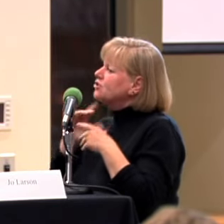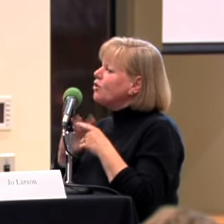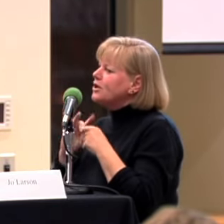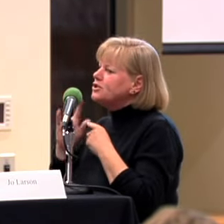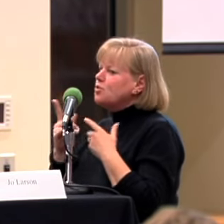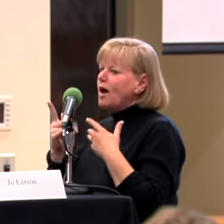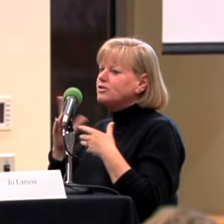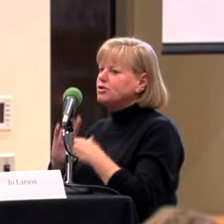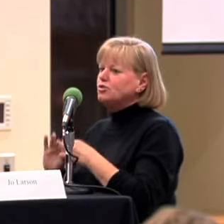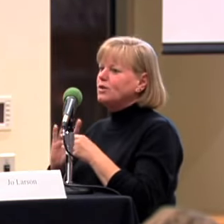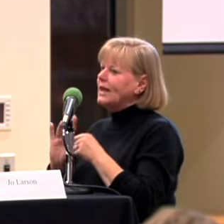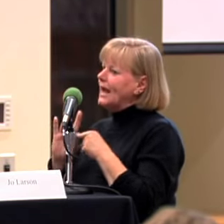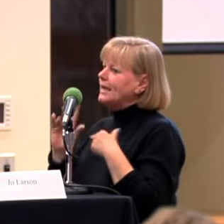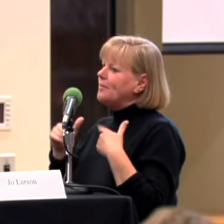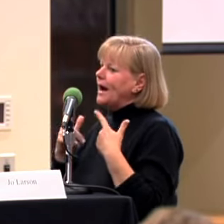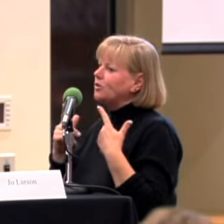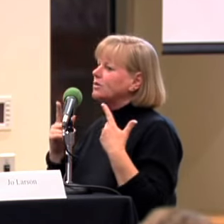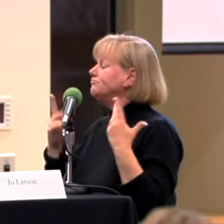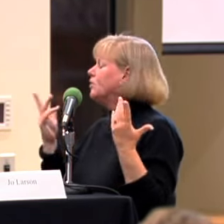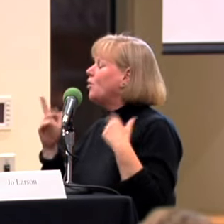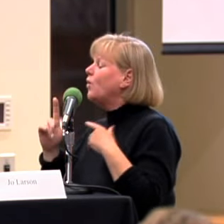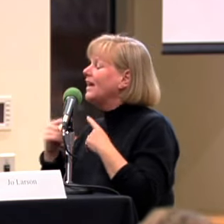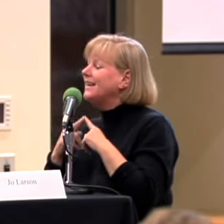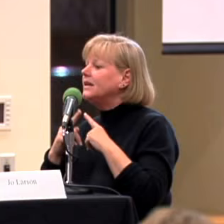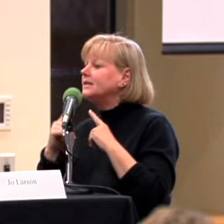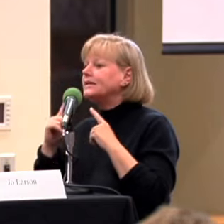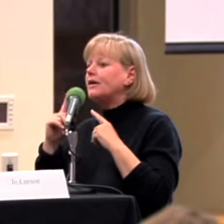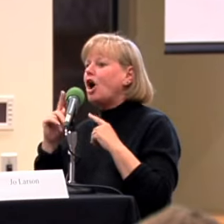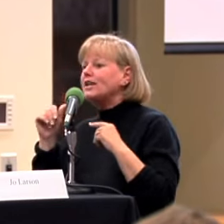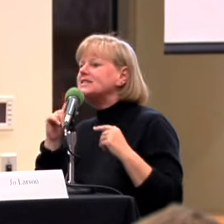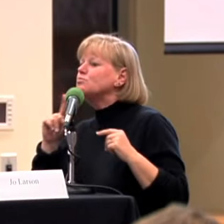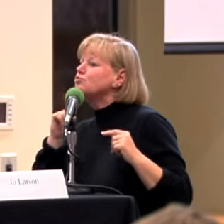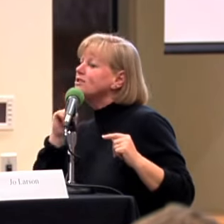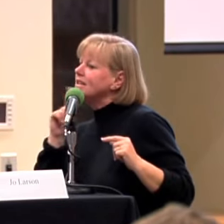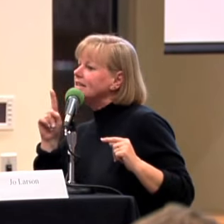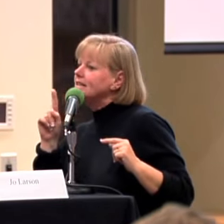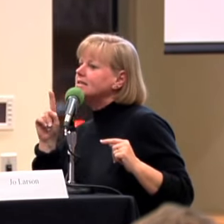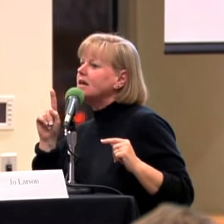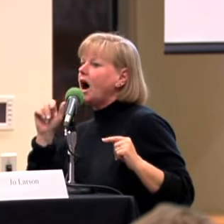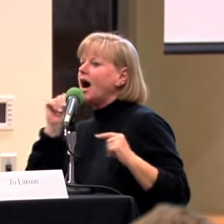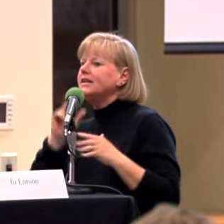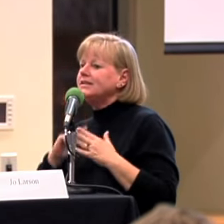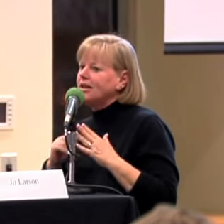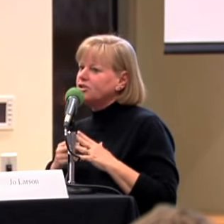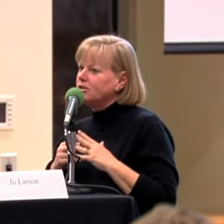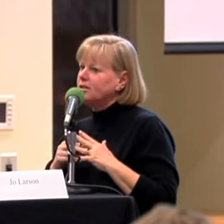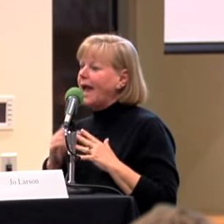ANY STORIES YOU WANT TO RELATE ABOUT WHEN AUDISM REALLY IS UNINTENTIONAL